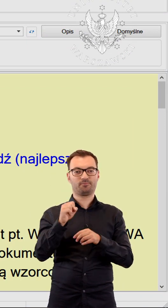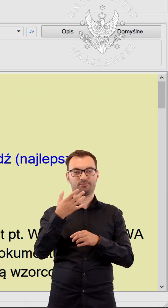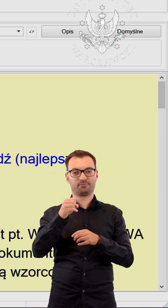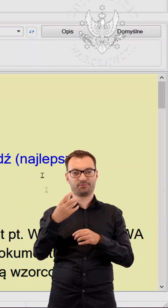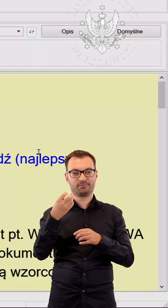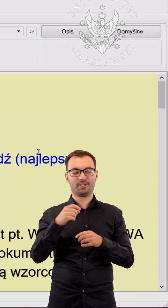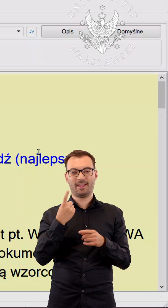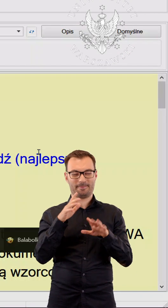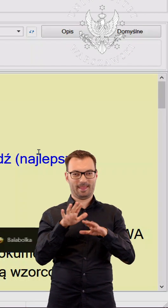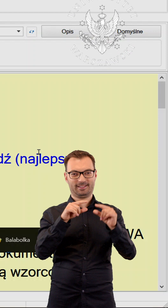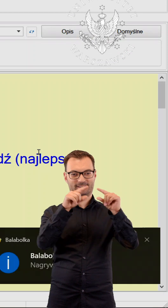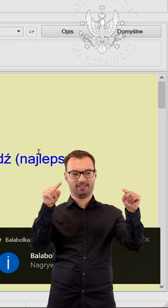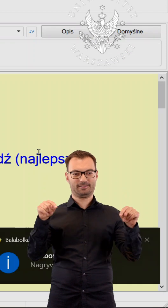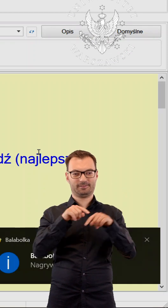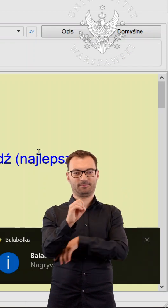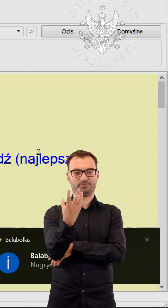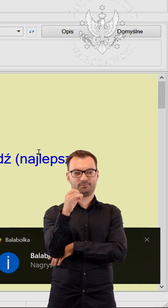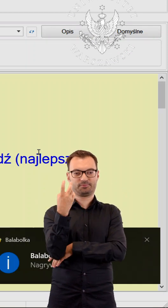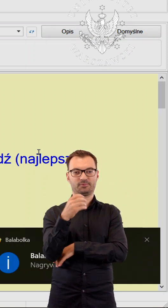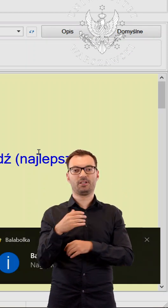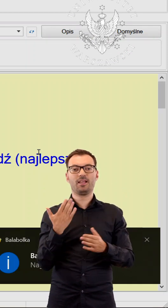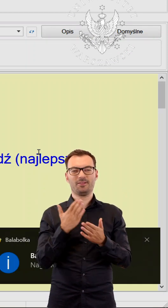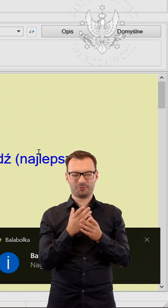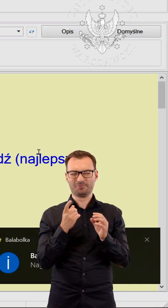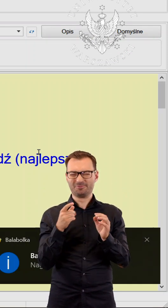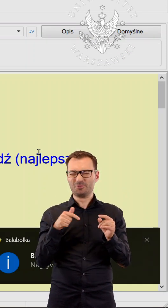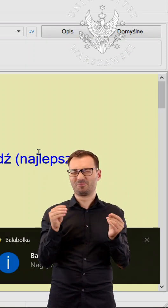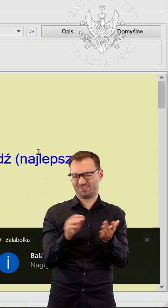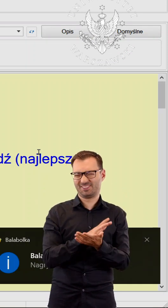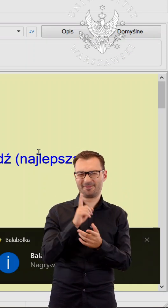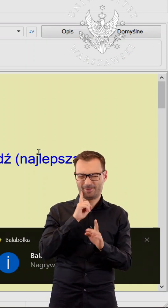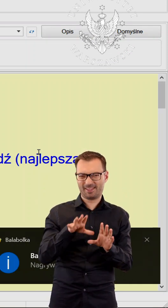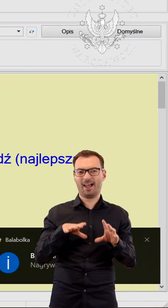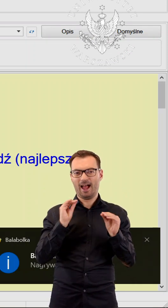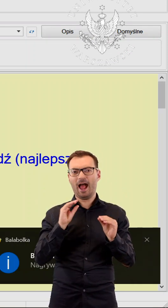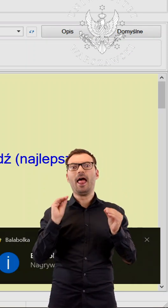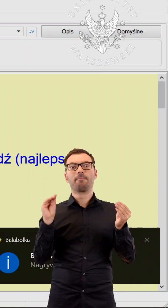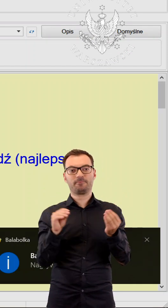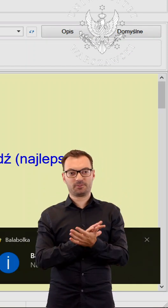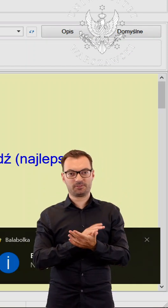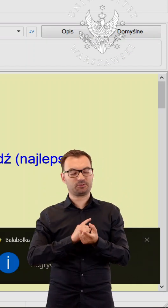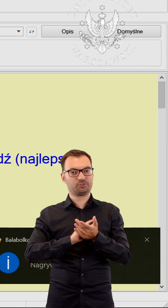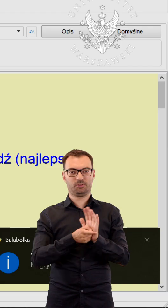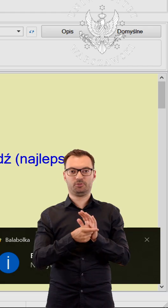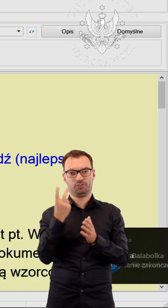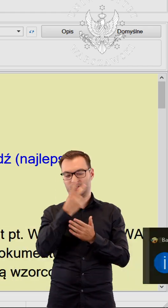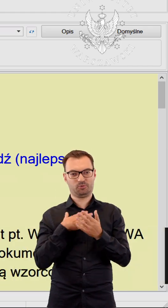at the desired point on the screen, which, with a little practice, can significantly speed up the reading process.